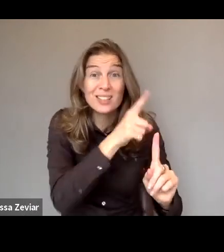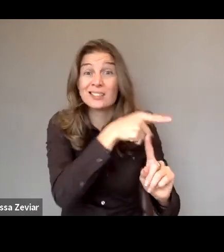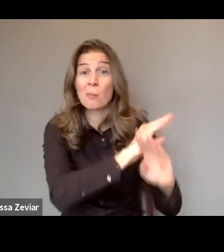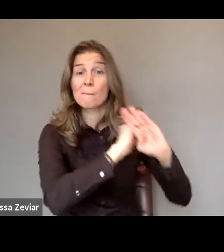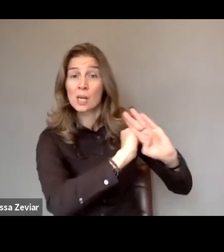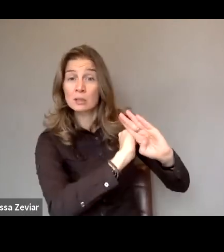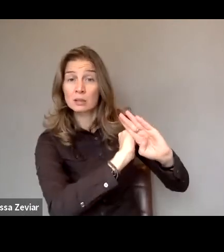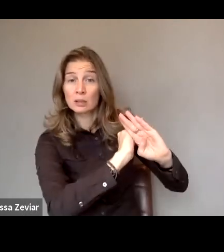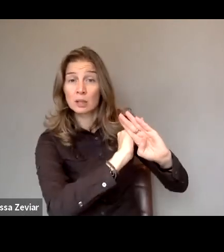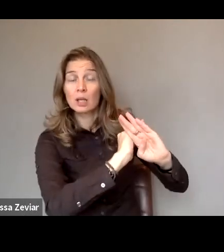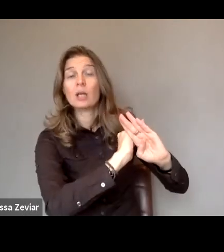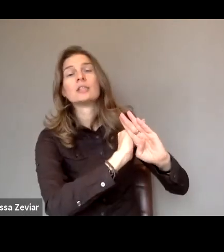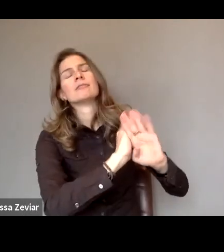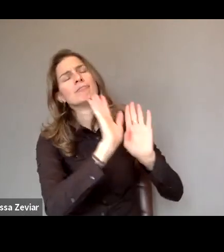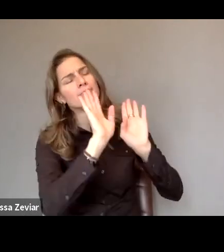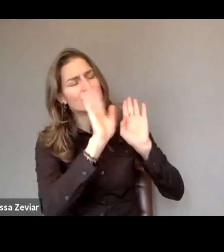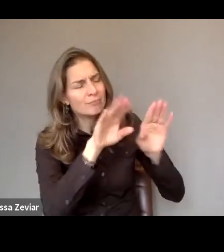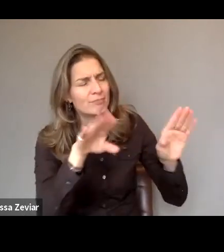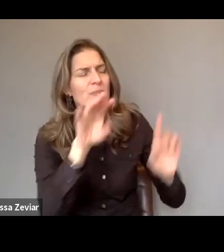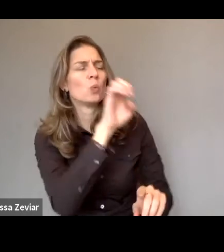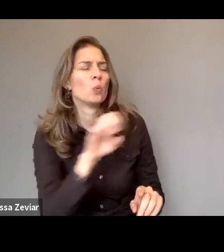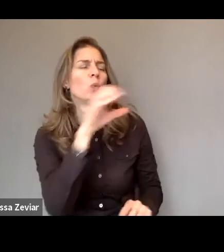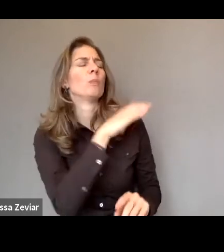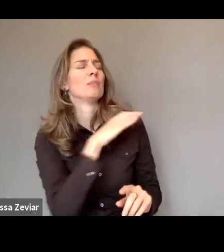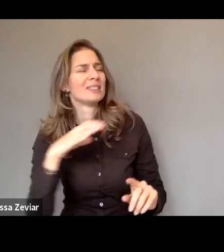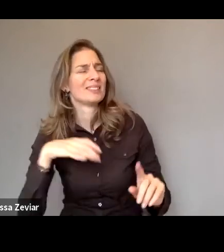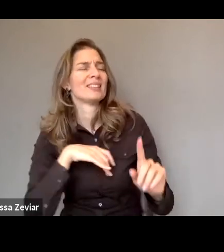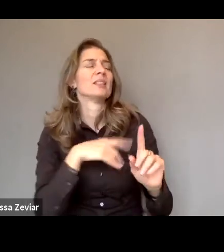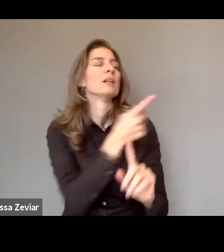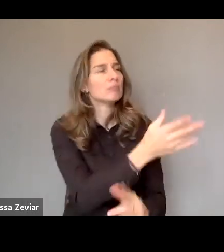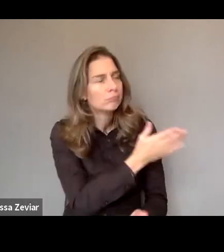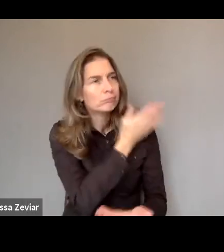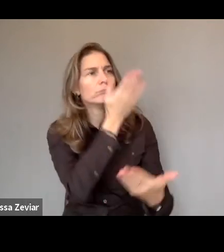We’re calling on the European Commission to propose a legislation